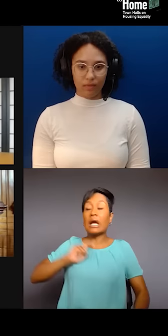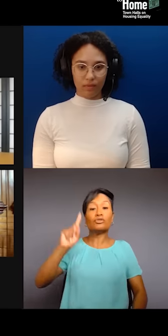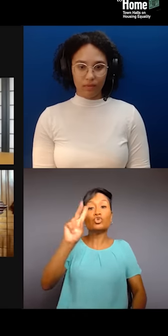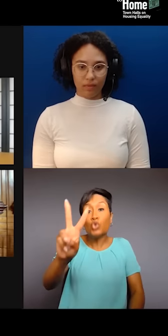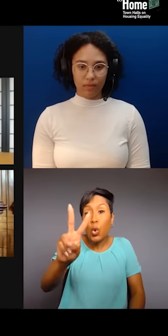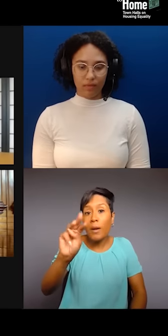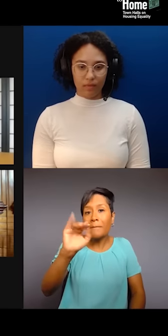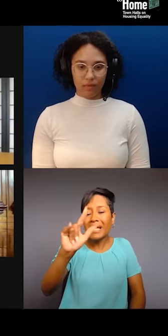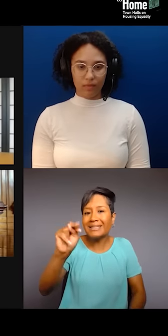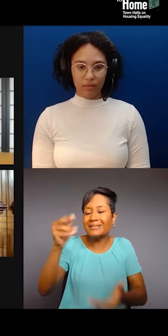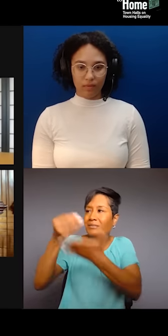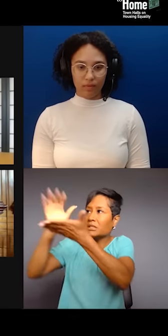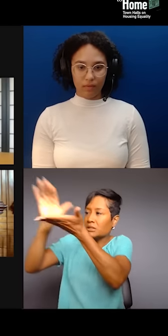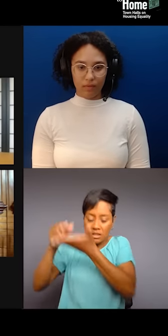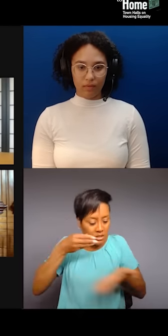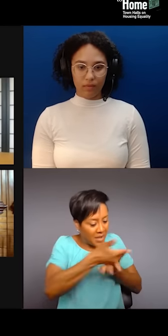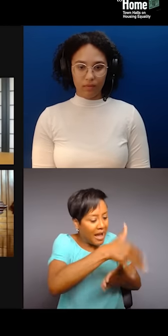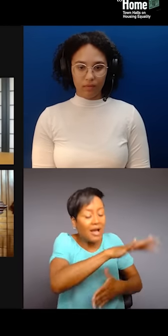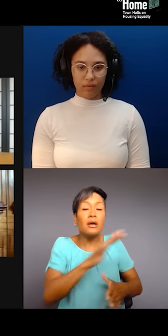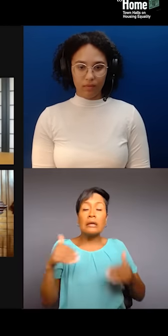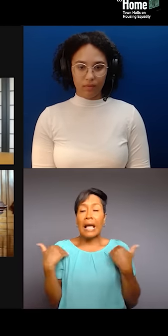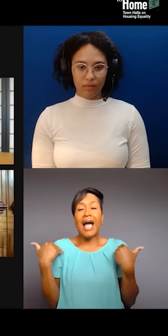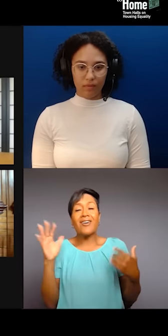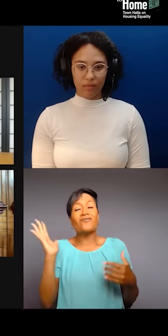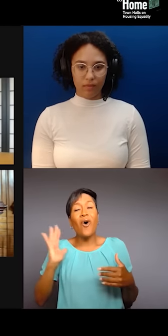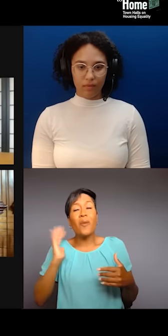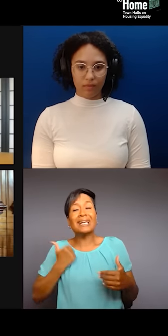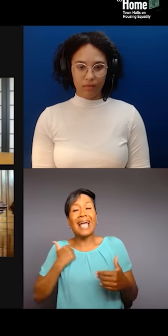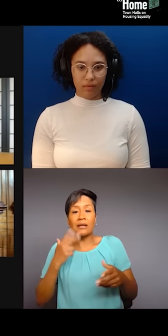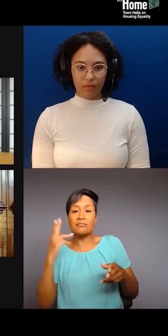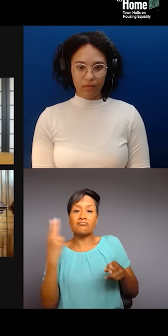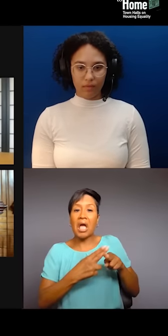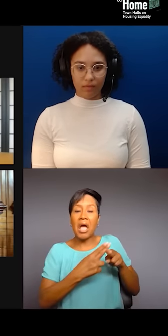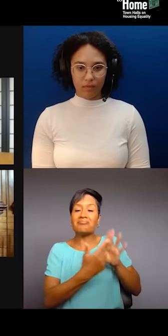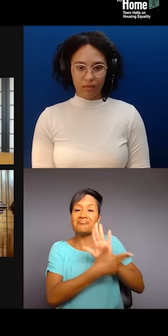So, you got young former gang members names on deeds. And like a lot of people think that that's something,